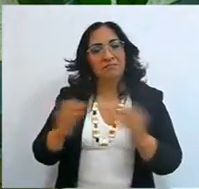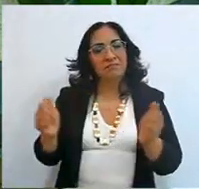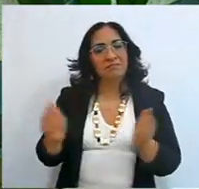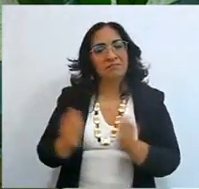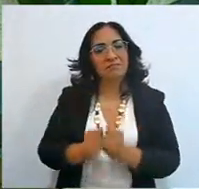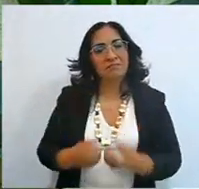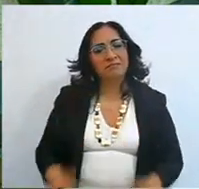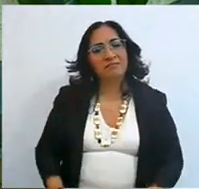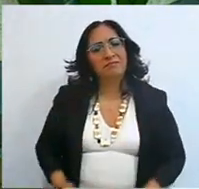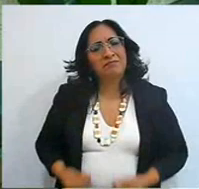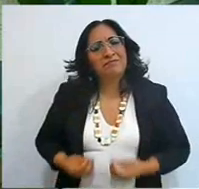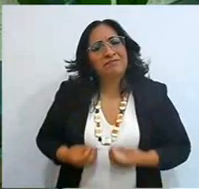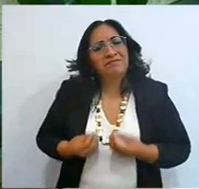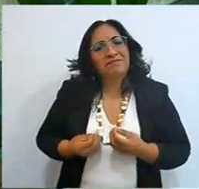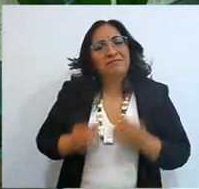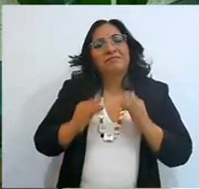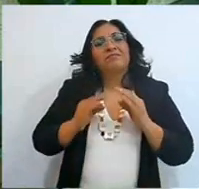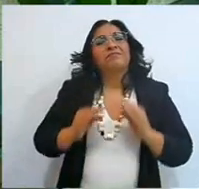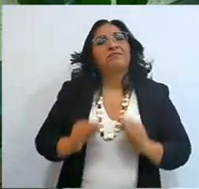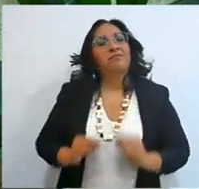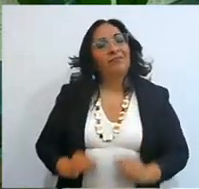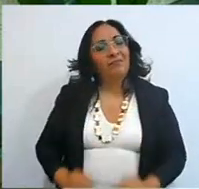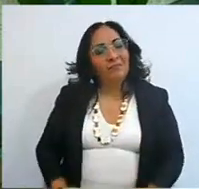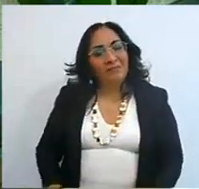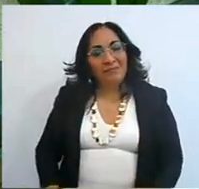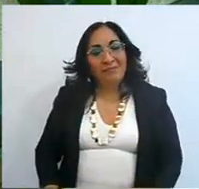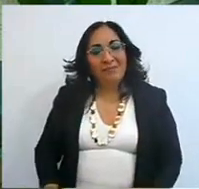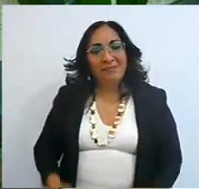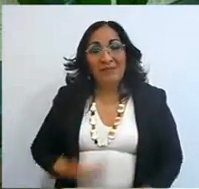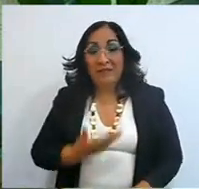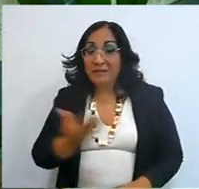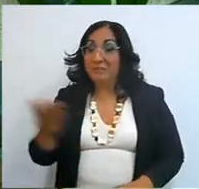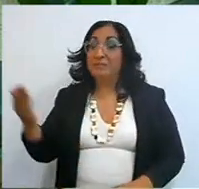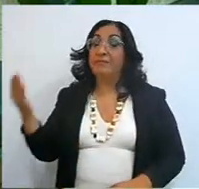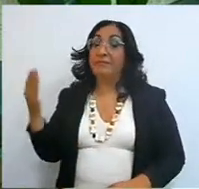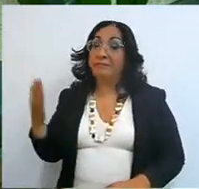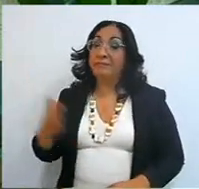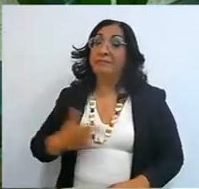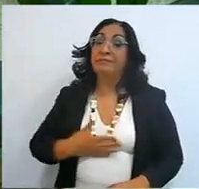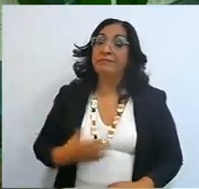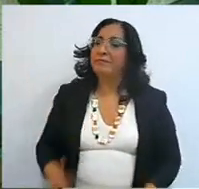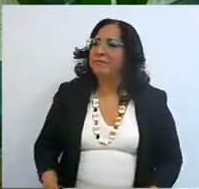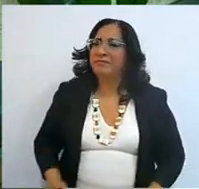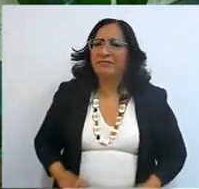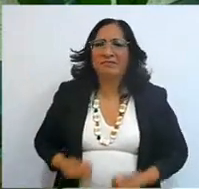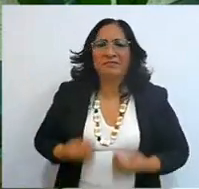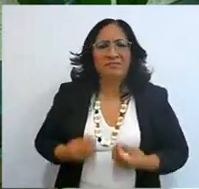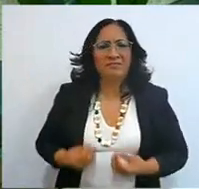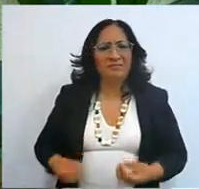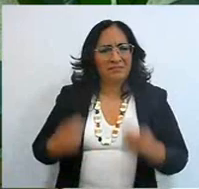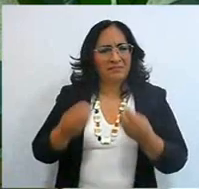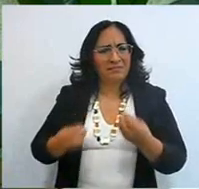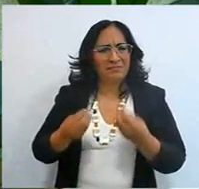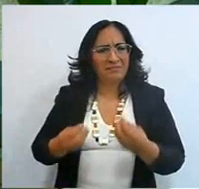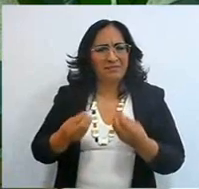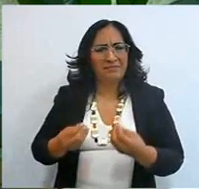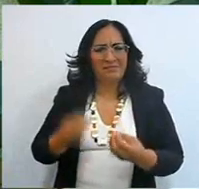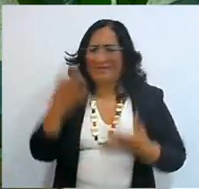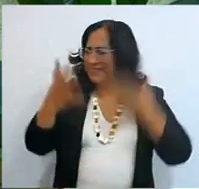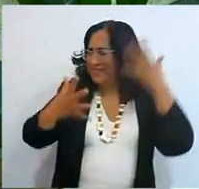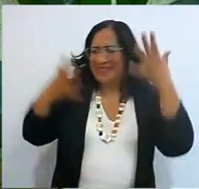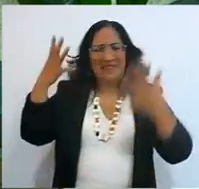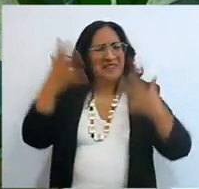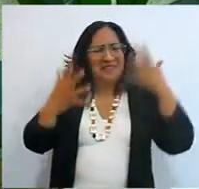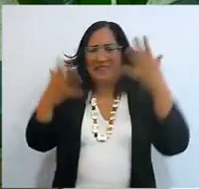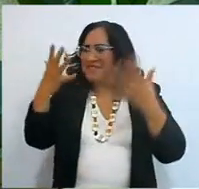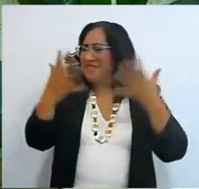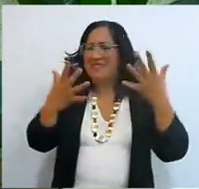Before, my life was a whirlwind, really, I just needed to sell mole on Sundays, really,